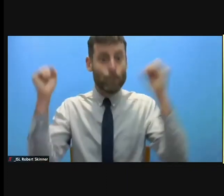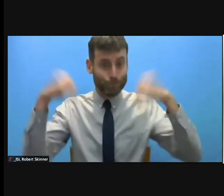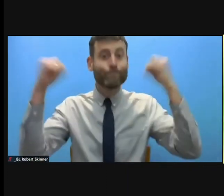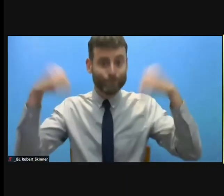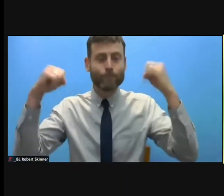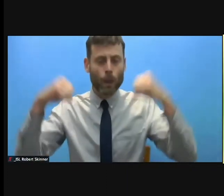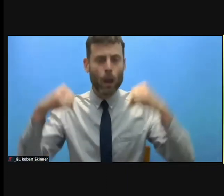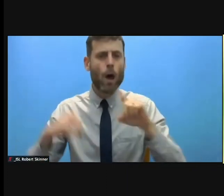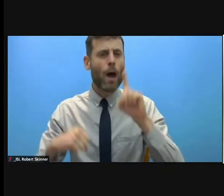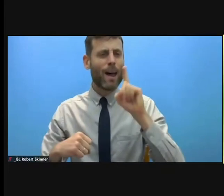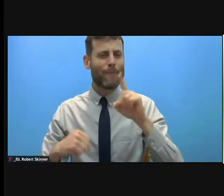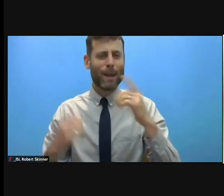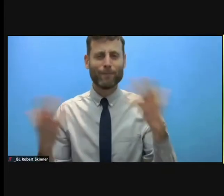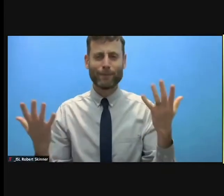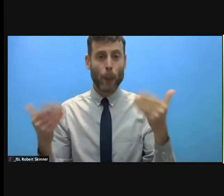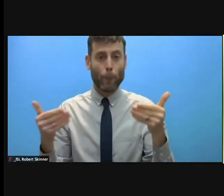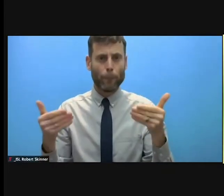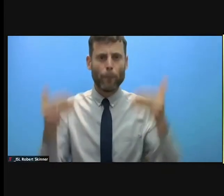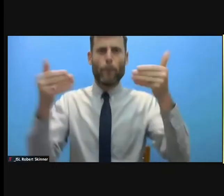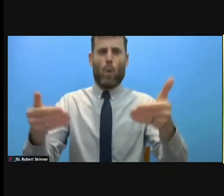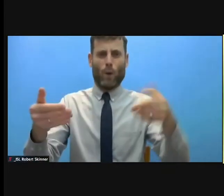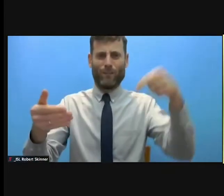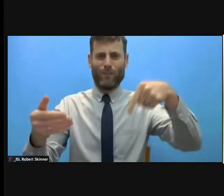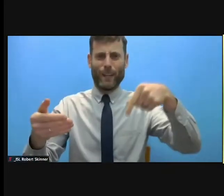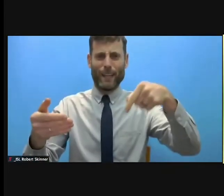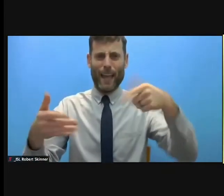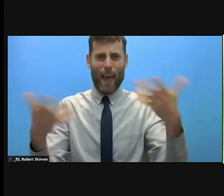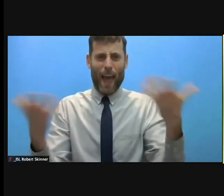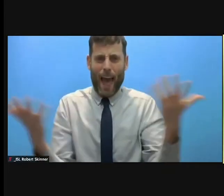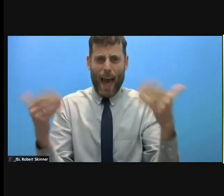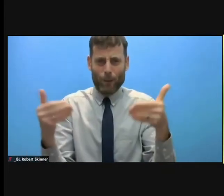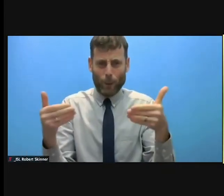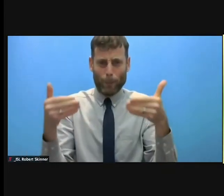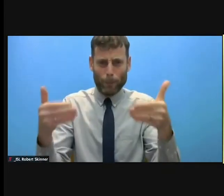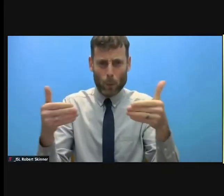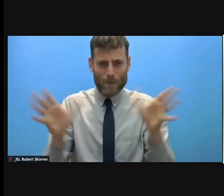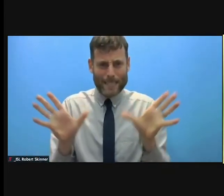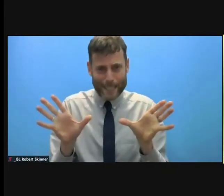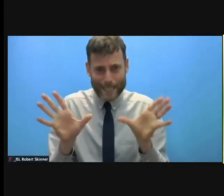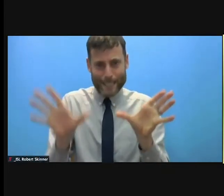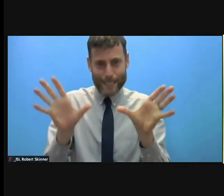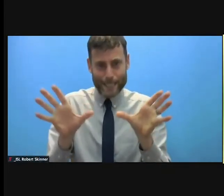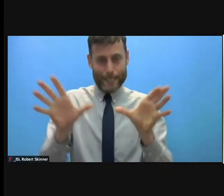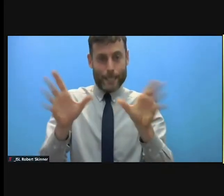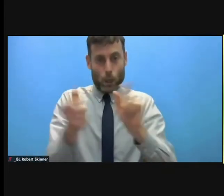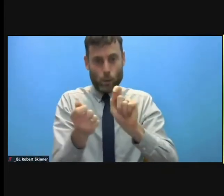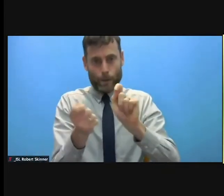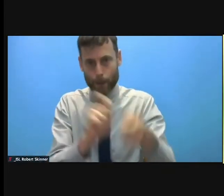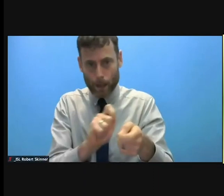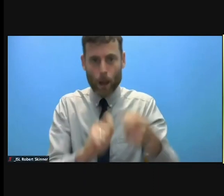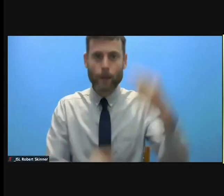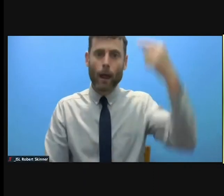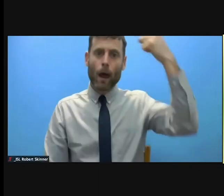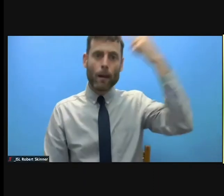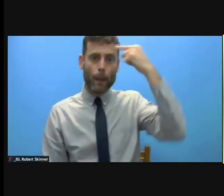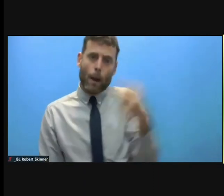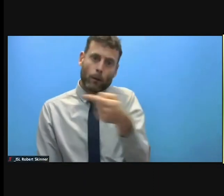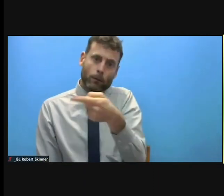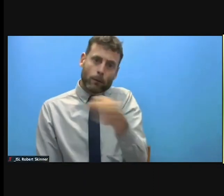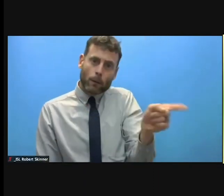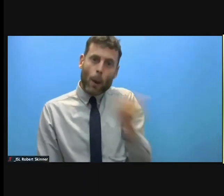go a step forward. To dare but to always having in mind the interest of the people we serve.